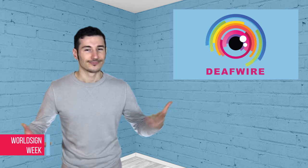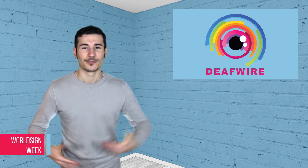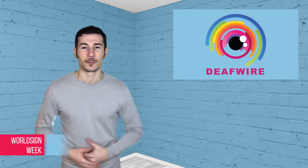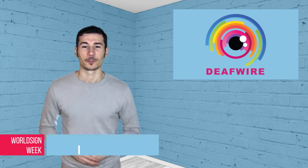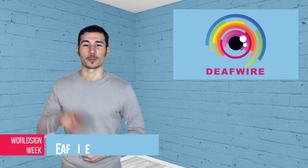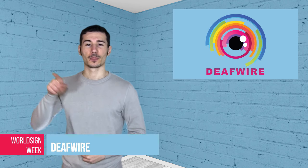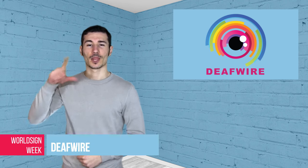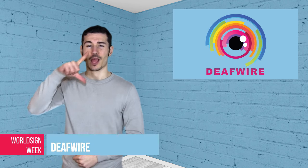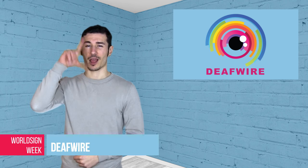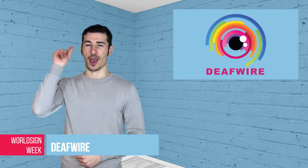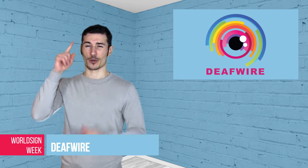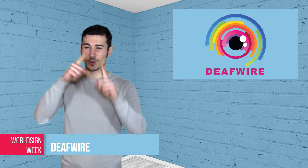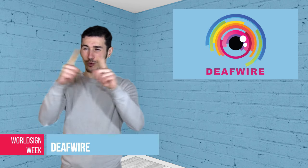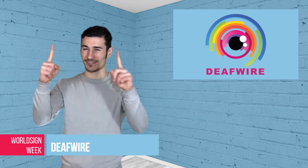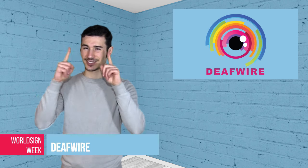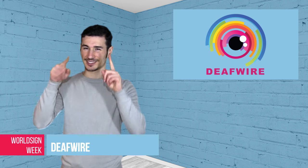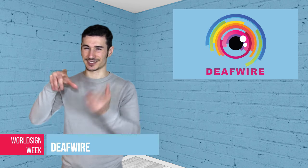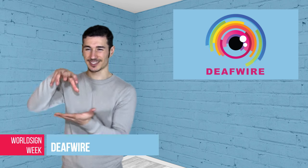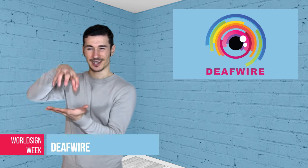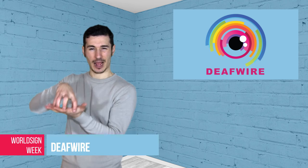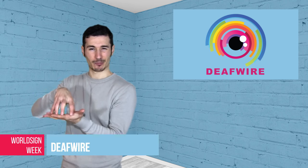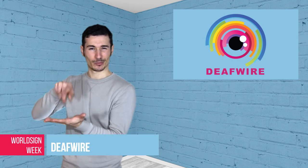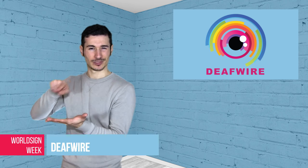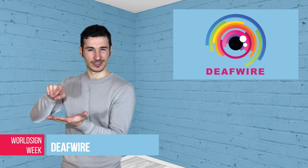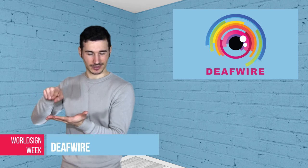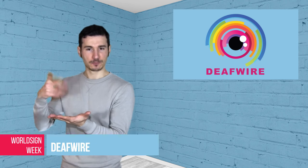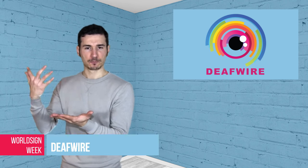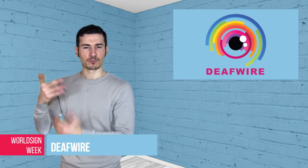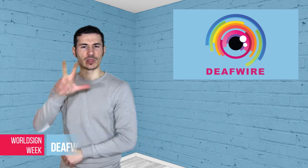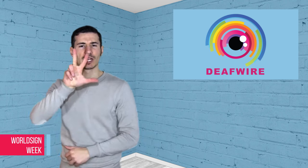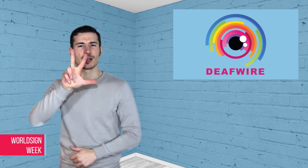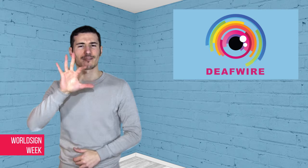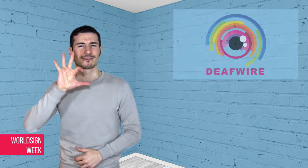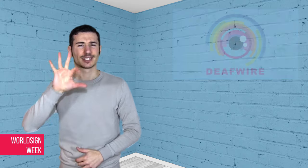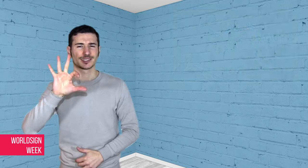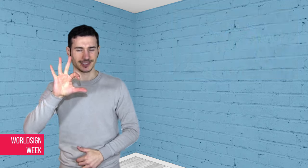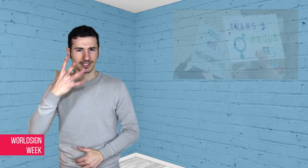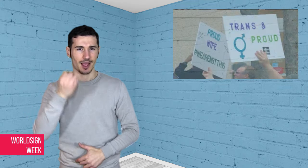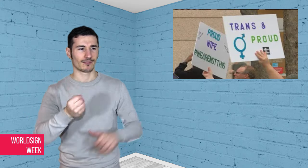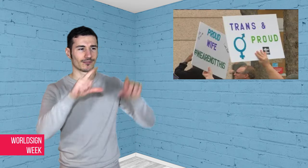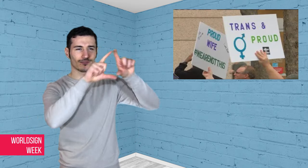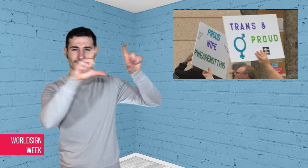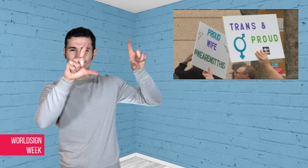Alessio: Three gender-neutral Signage